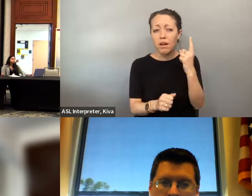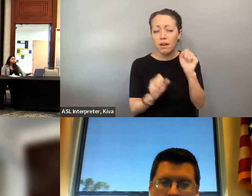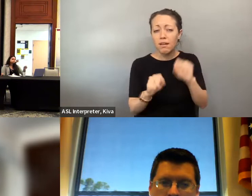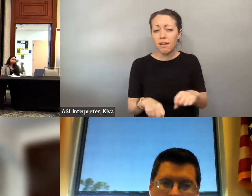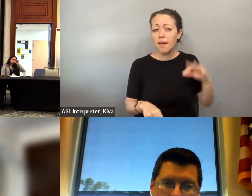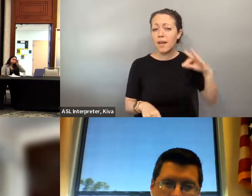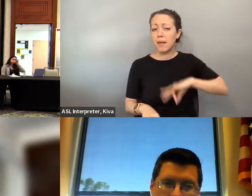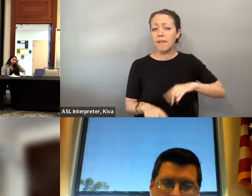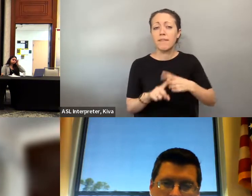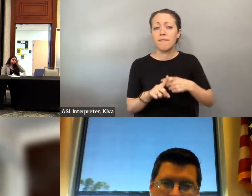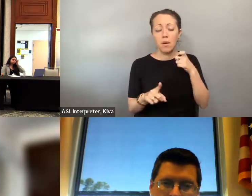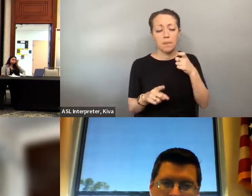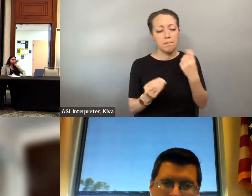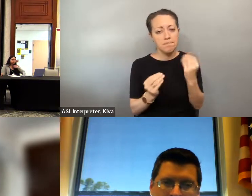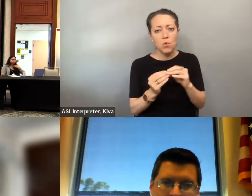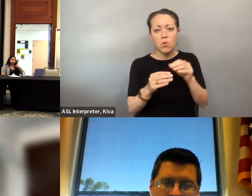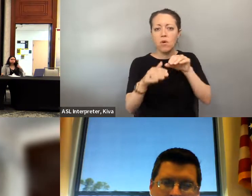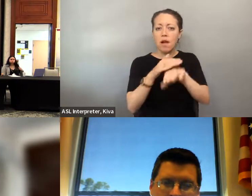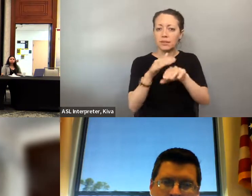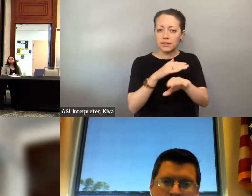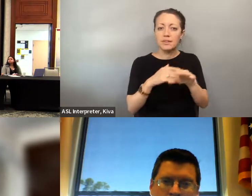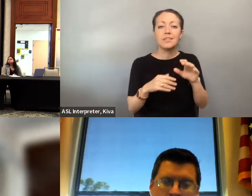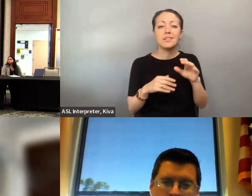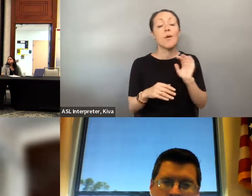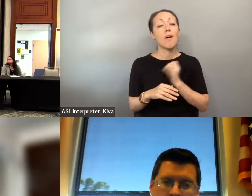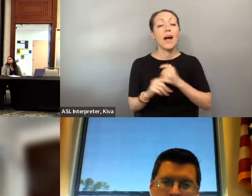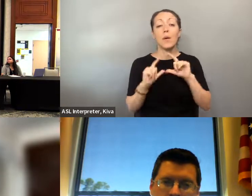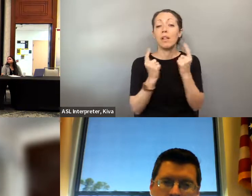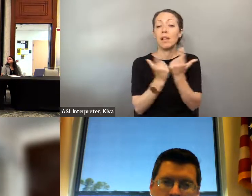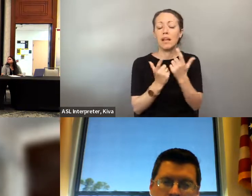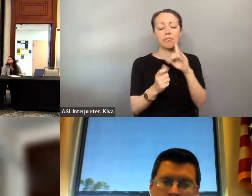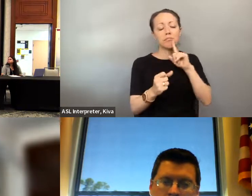So the we are. Yeah, they committed to this journey, and we are way.